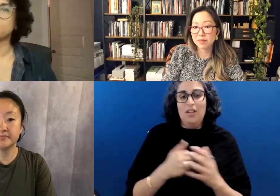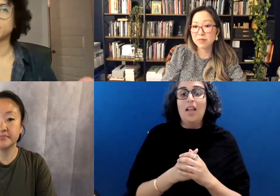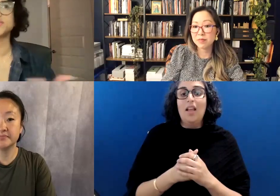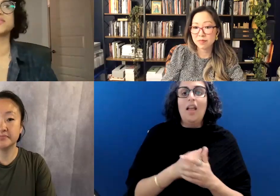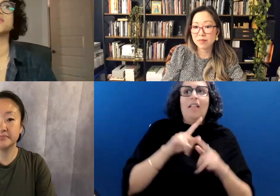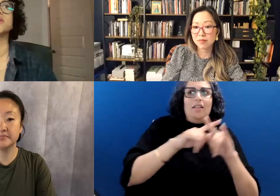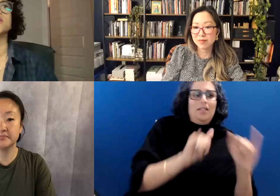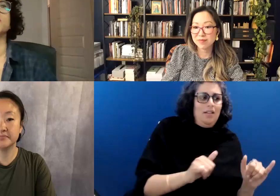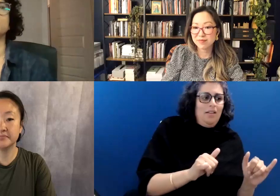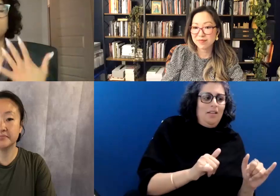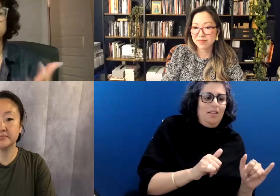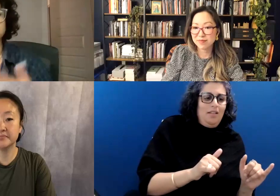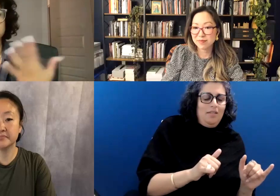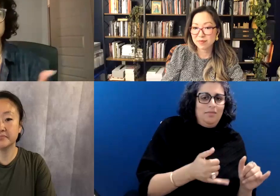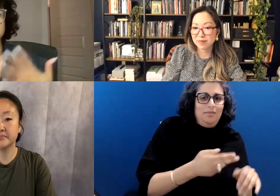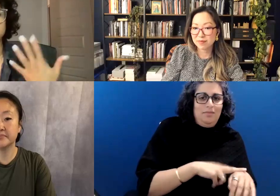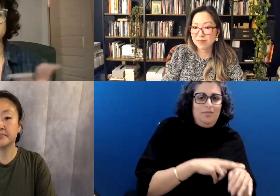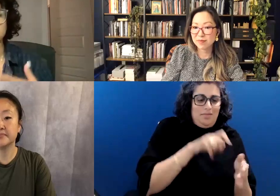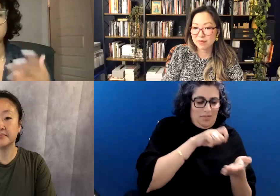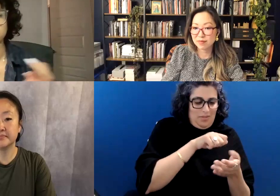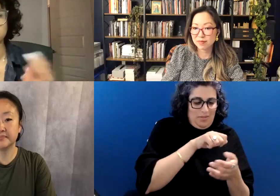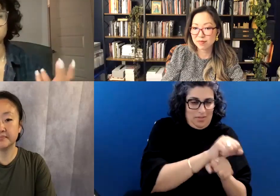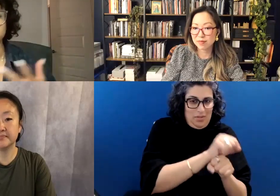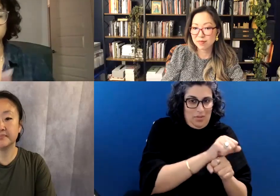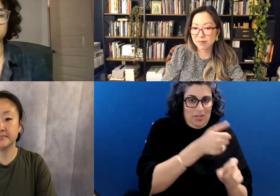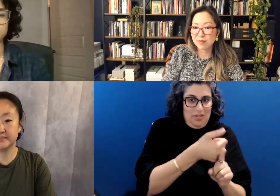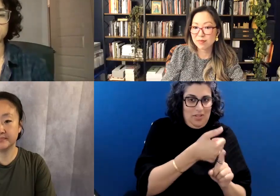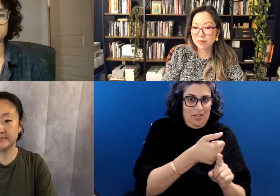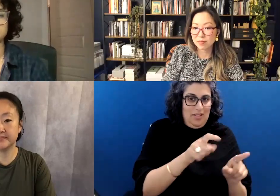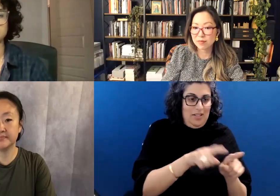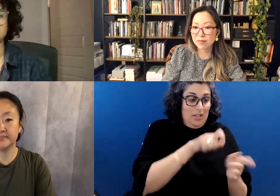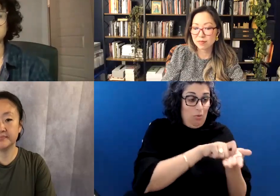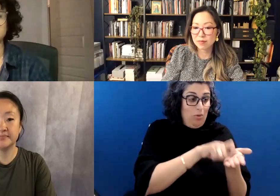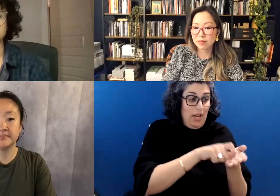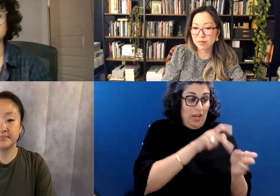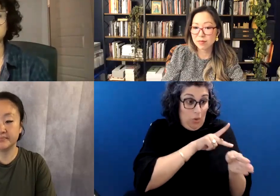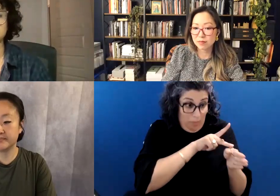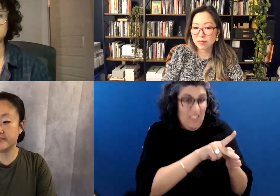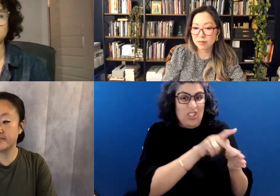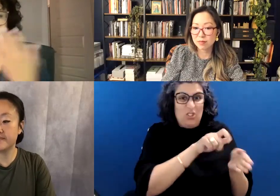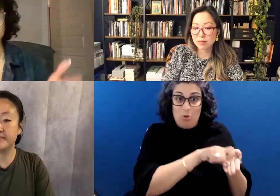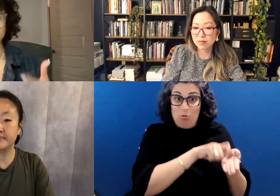And in the meantime, of course, the work is of being a writer professionally is going